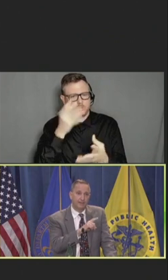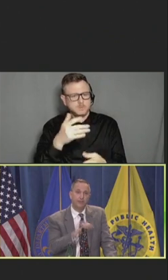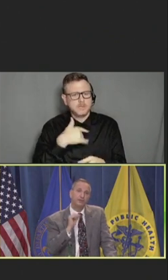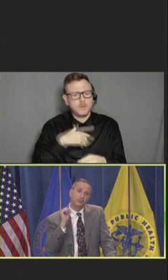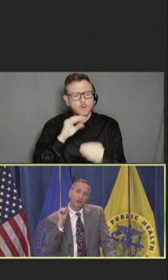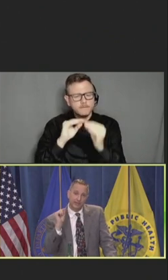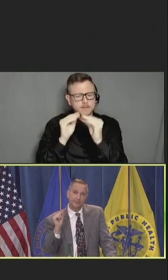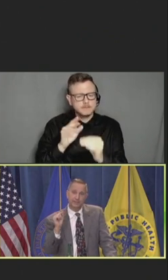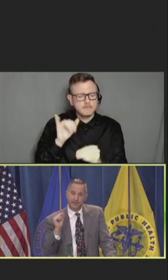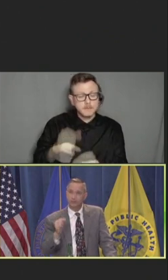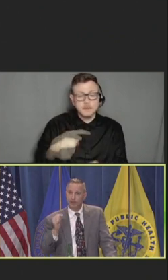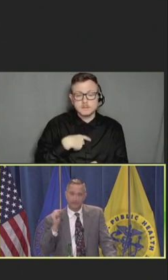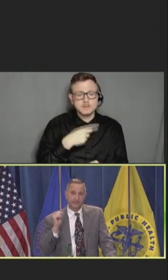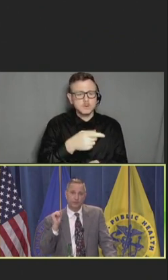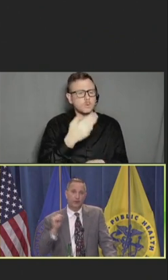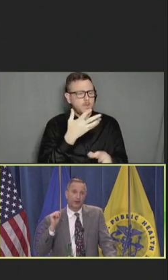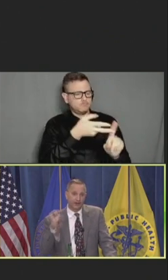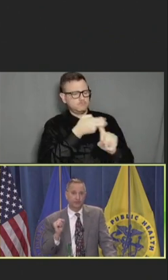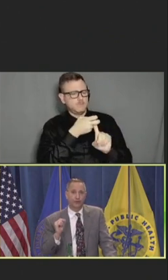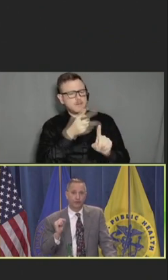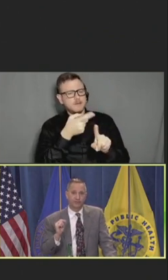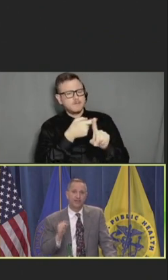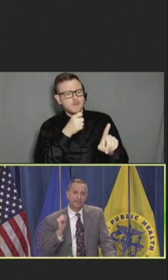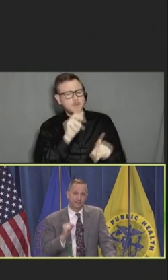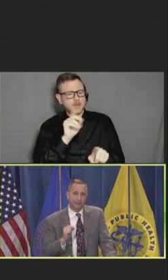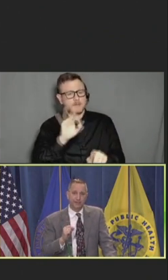And we use the word intimate touch because it doesn't require intercourse to spread this.